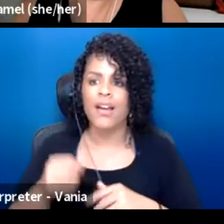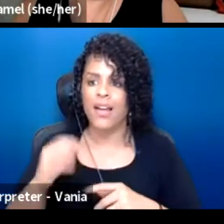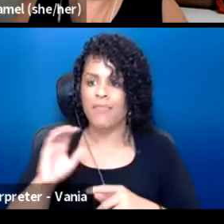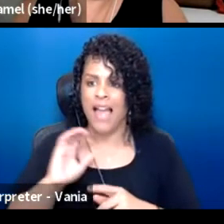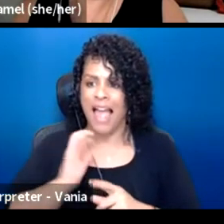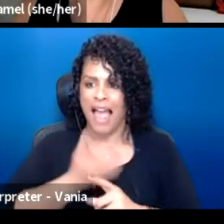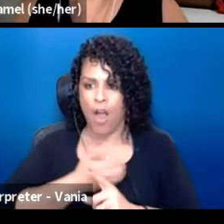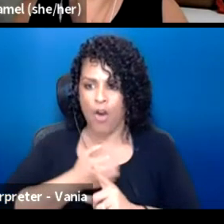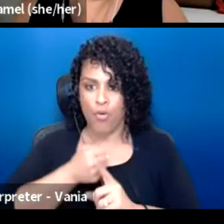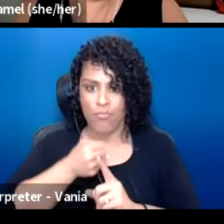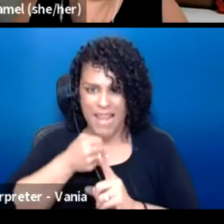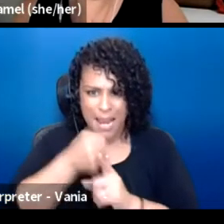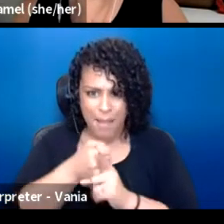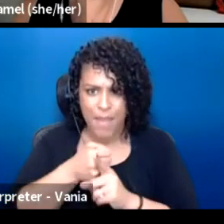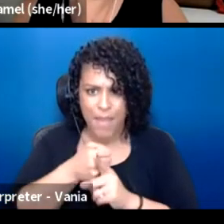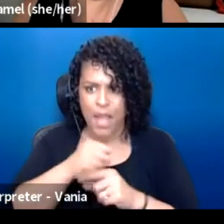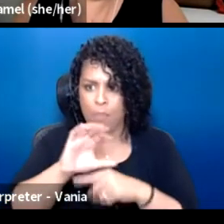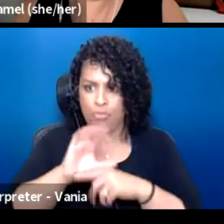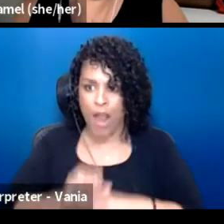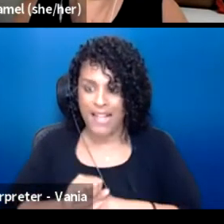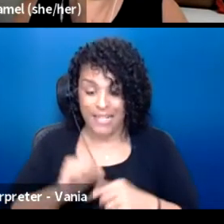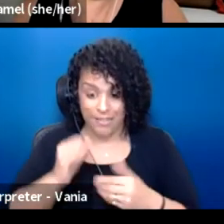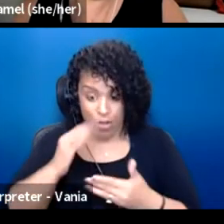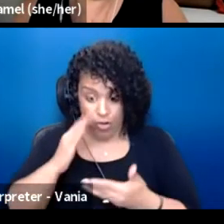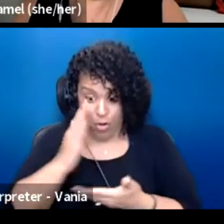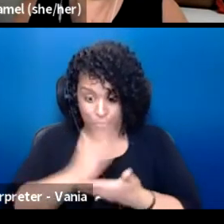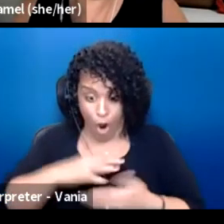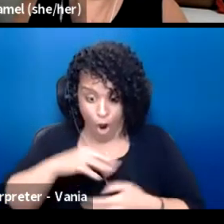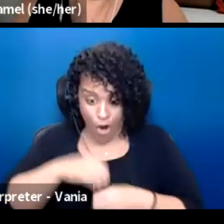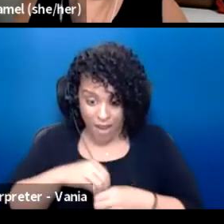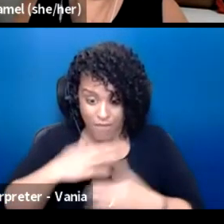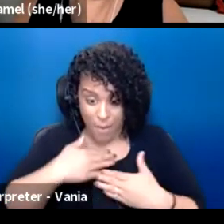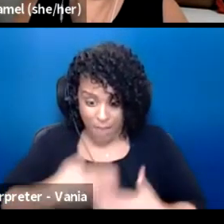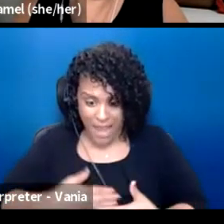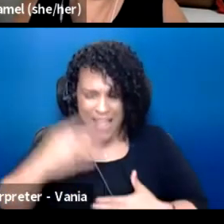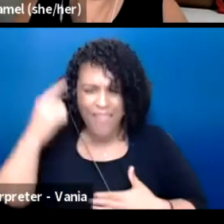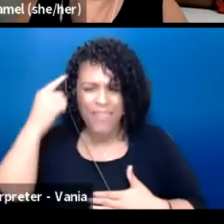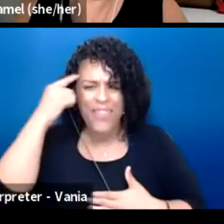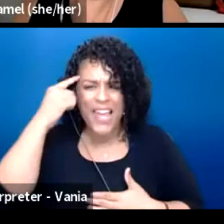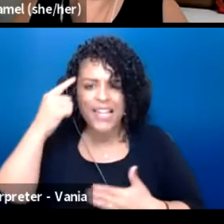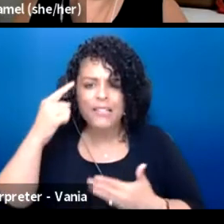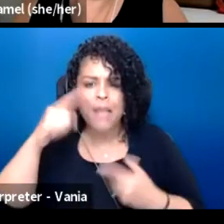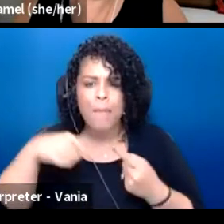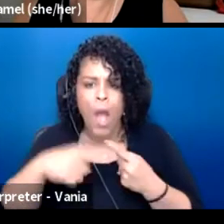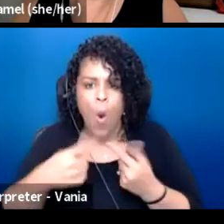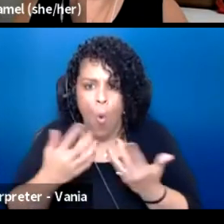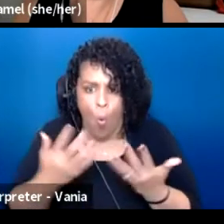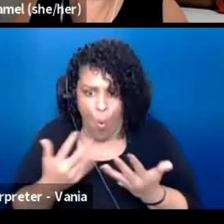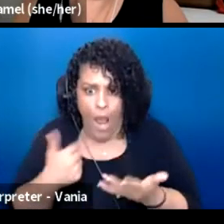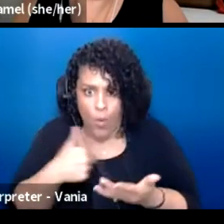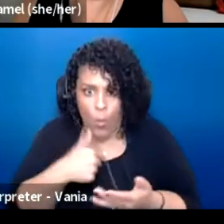And there's a part of our body that thinks, there's a part of a body that thinks about what we think.